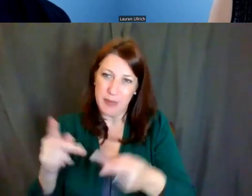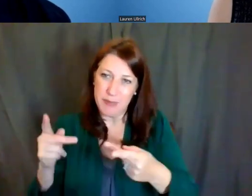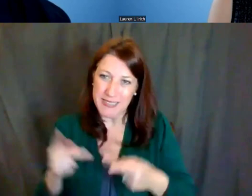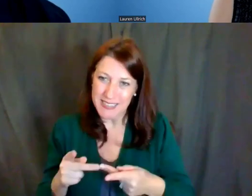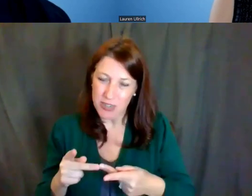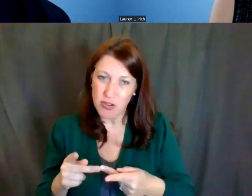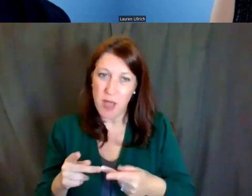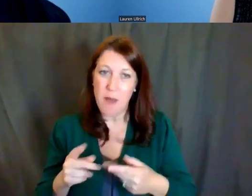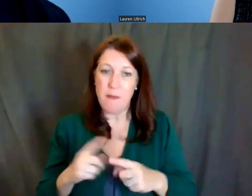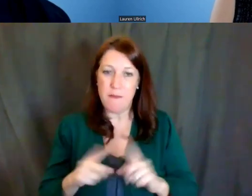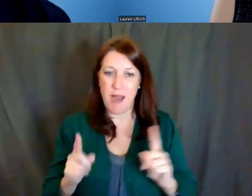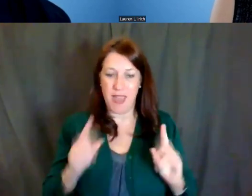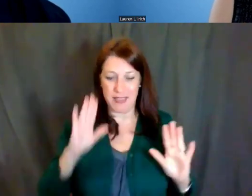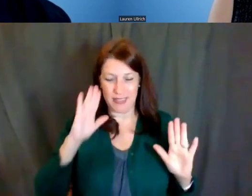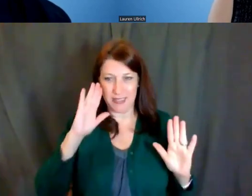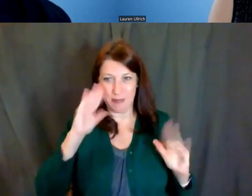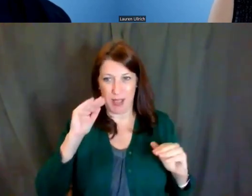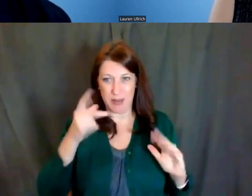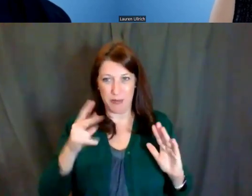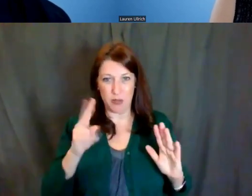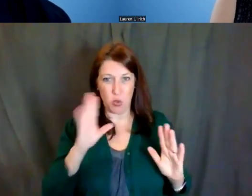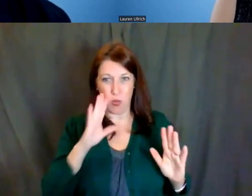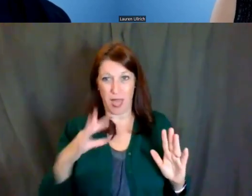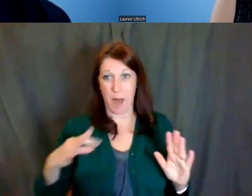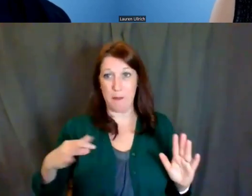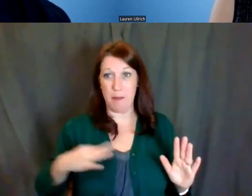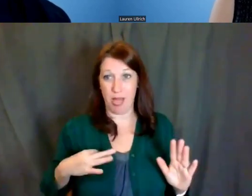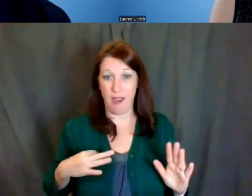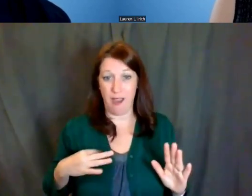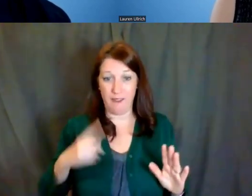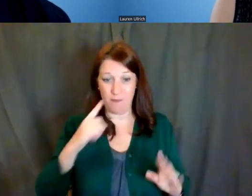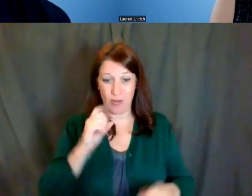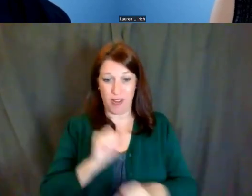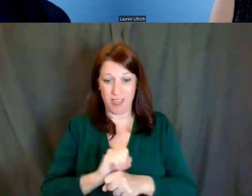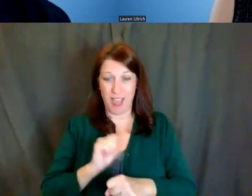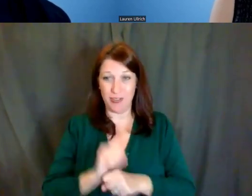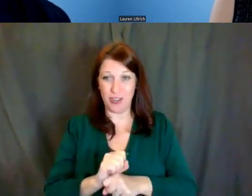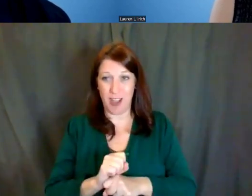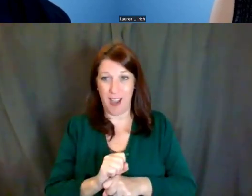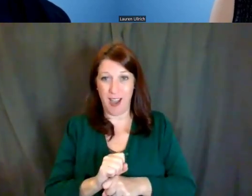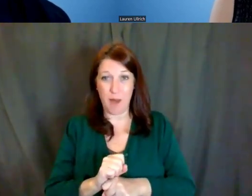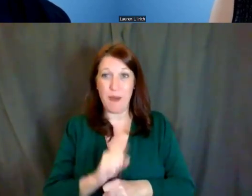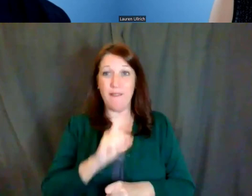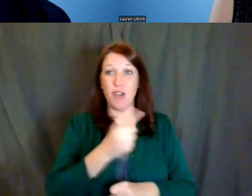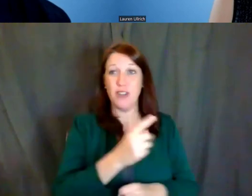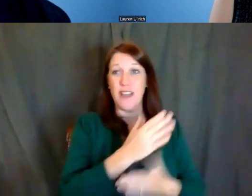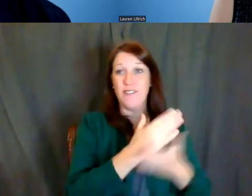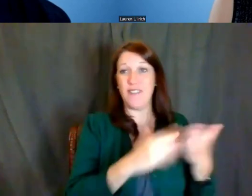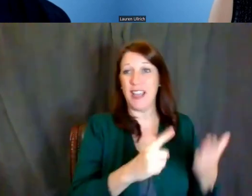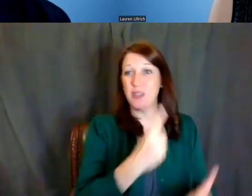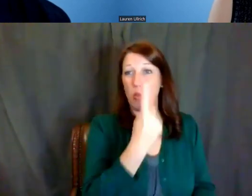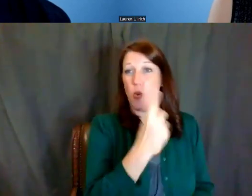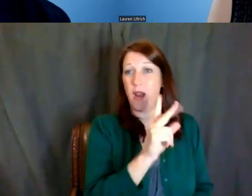applying for the job after you've gotten the Phase I of the K22 or the K99 phase.